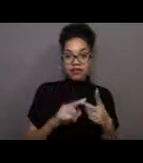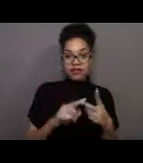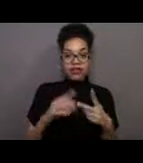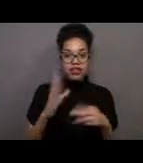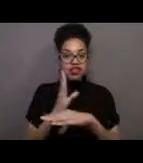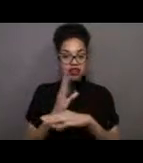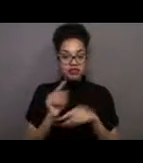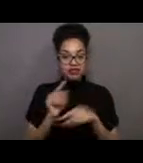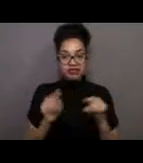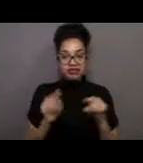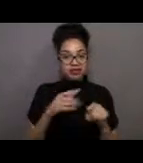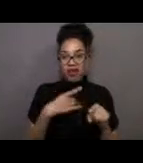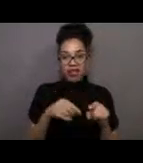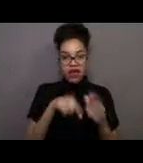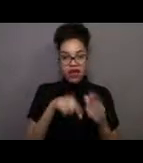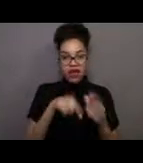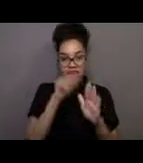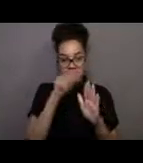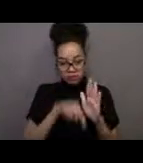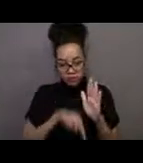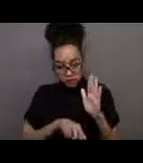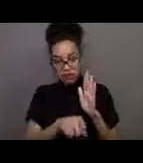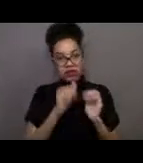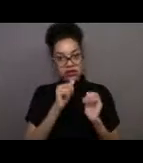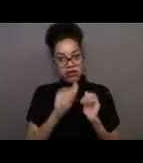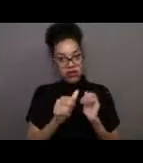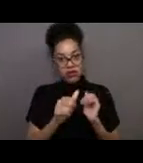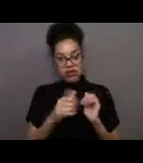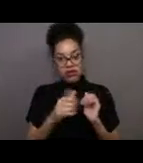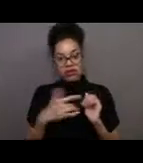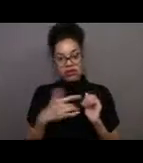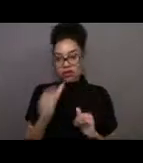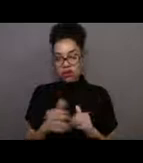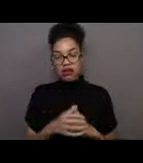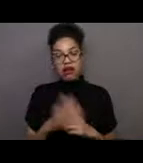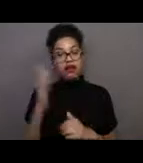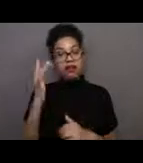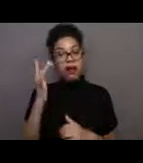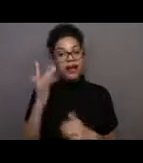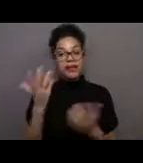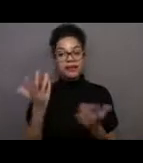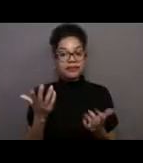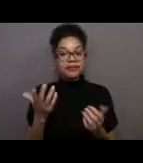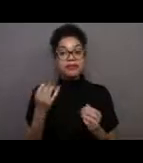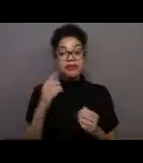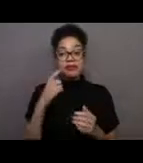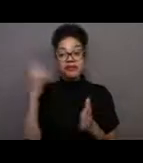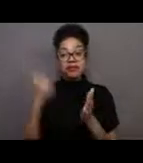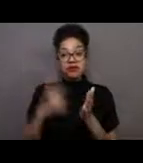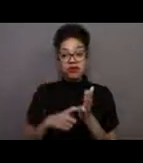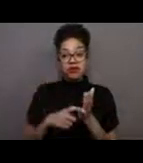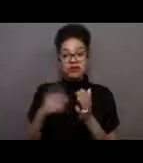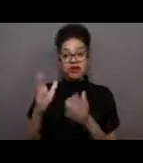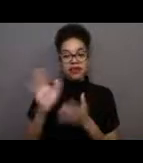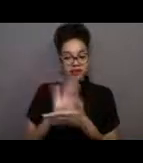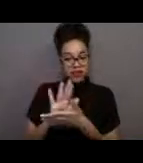into the kelp forest and for giant kelp at least. And one of the reasons for that is if you see it in my video or actually the video that Chelsea has here,